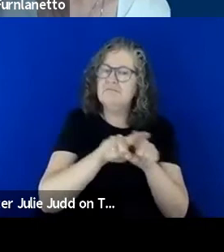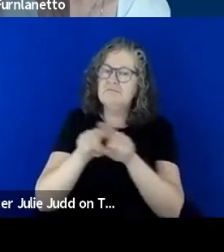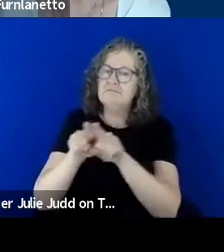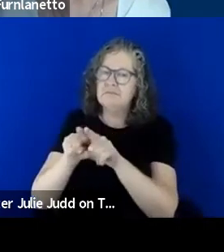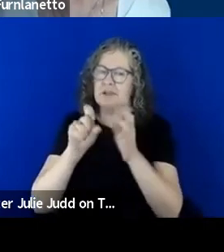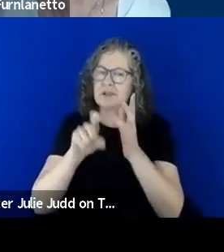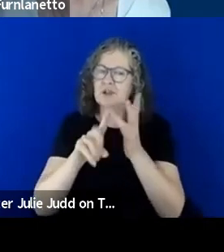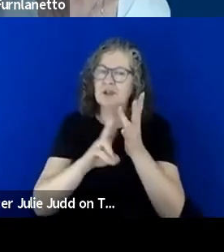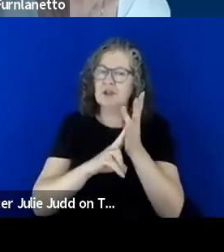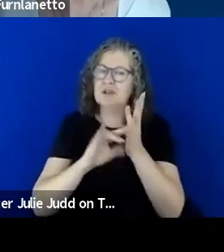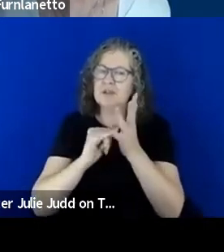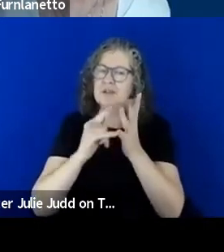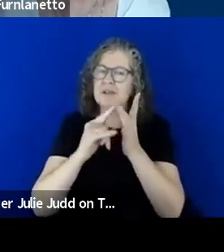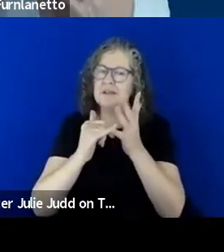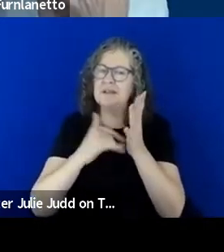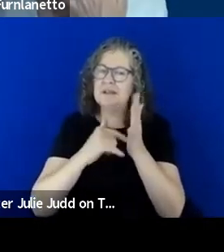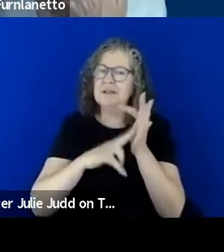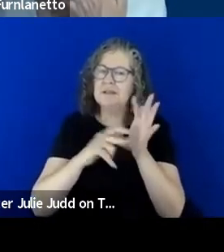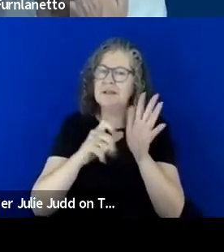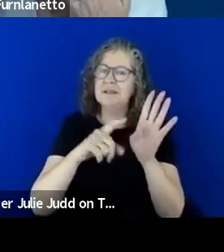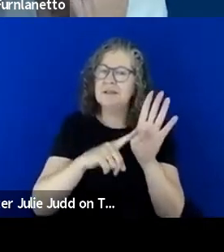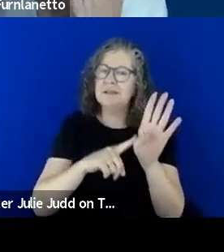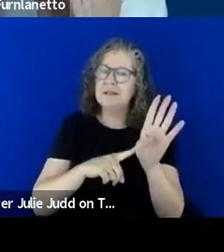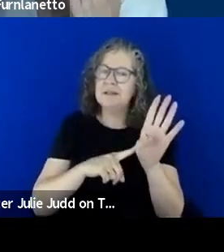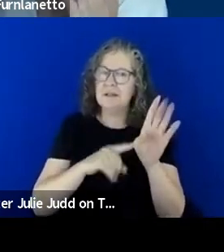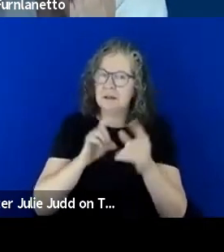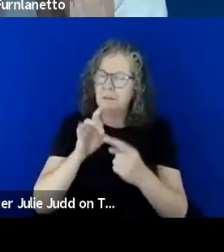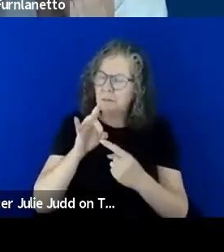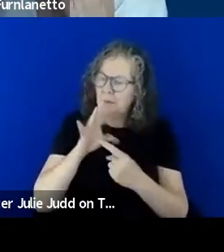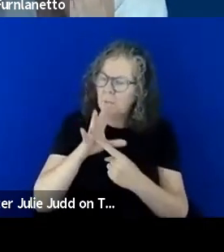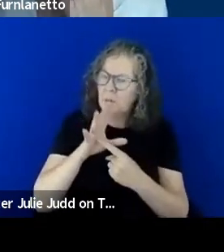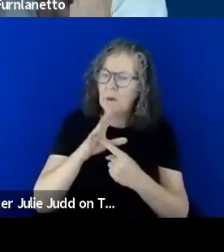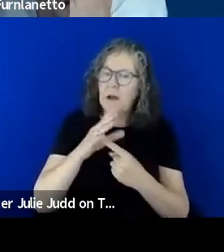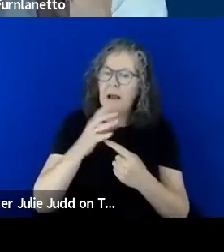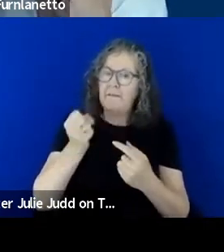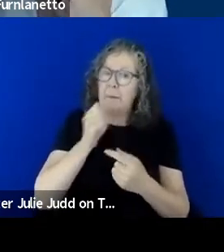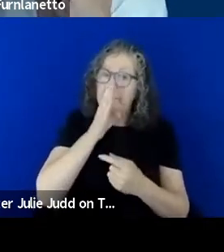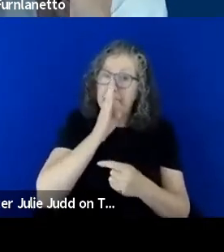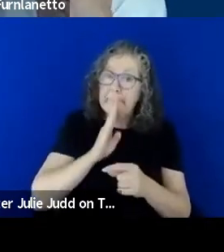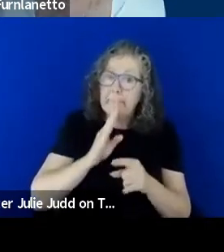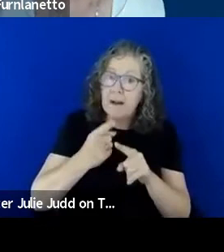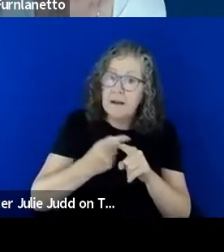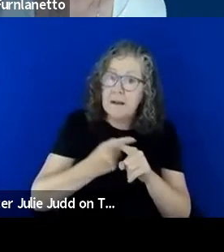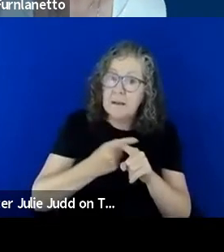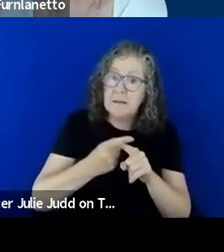really important that it's in plain English but it needs to be consistent because you